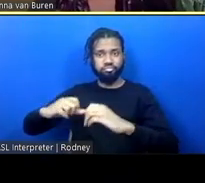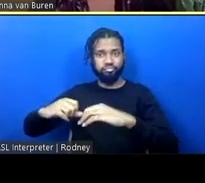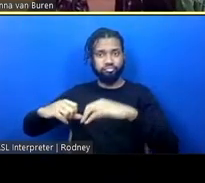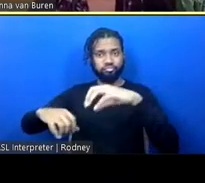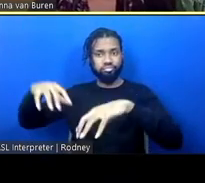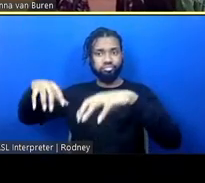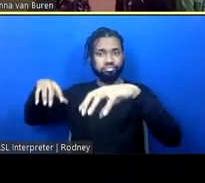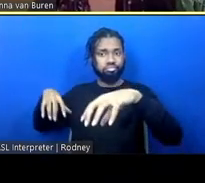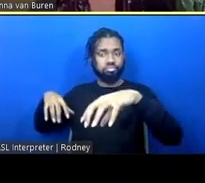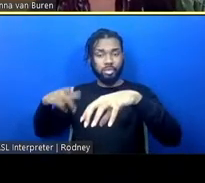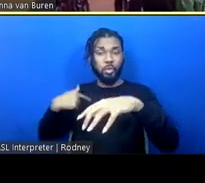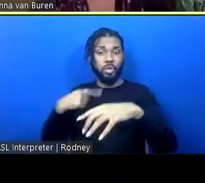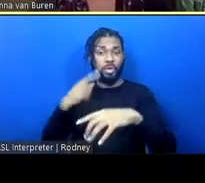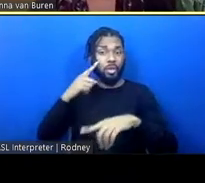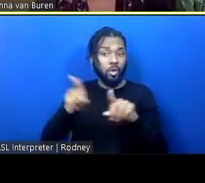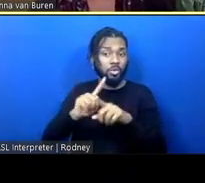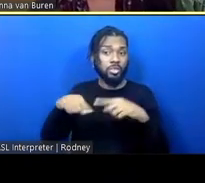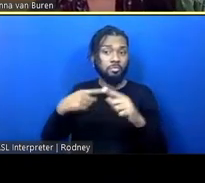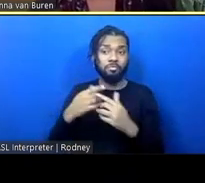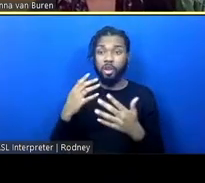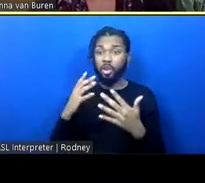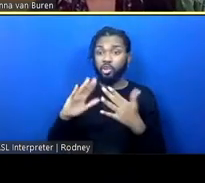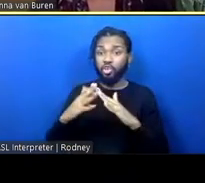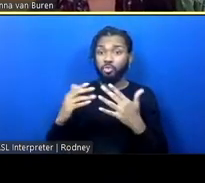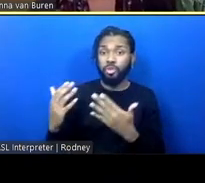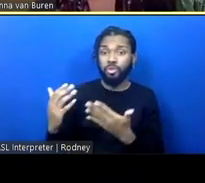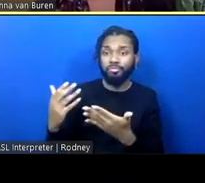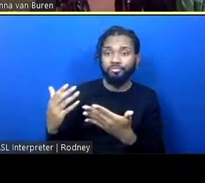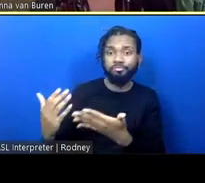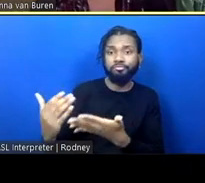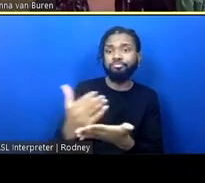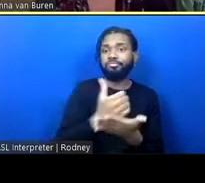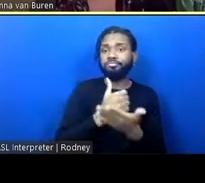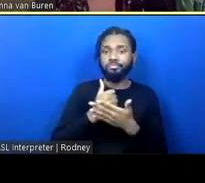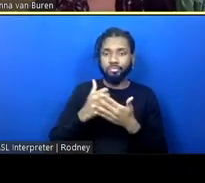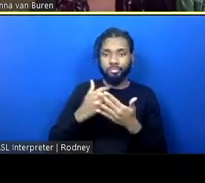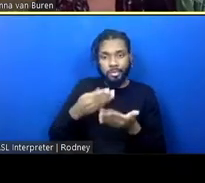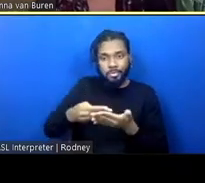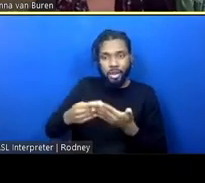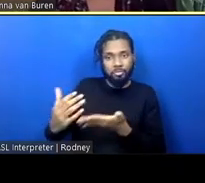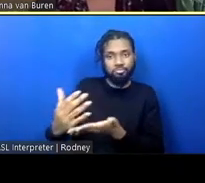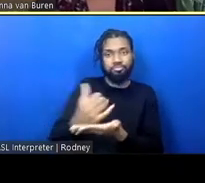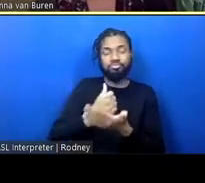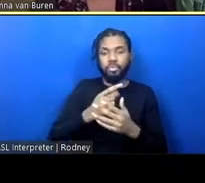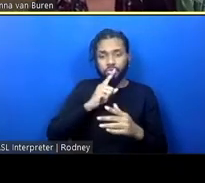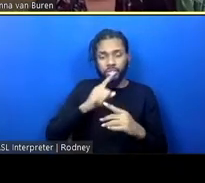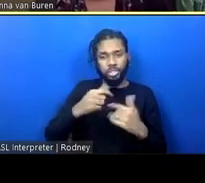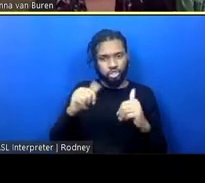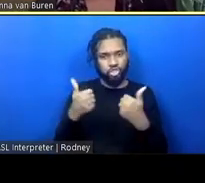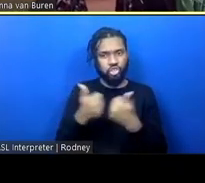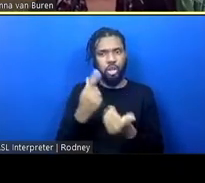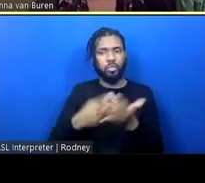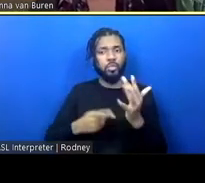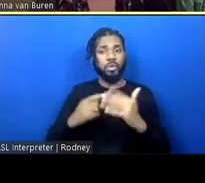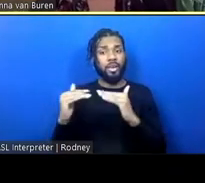So, crowdsource funding, giving the community equity in a project, and really challenging what equitable development looks like.